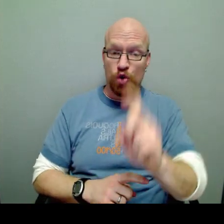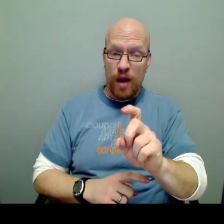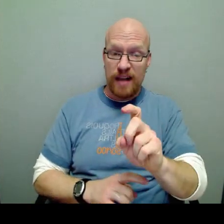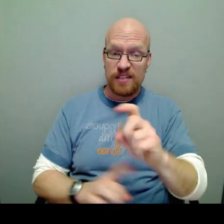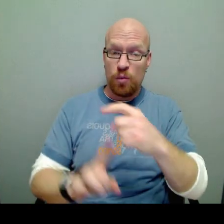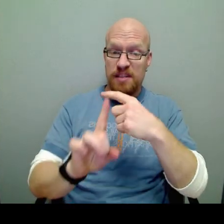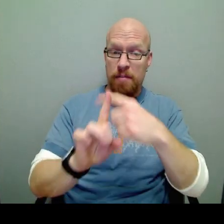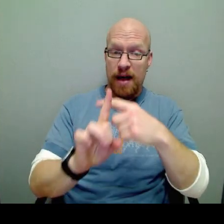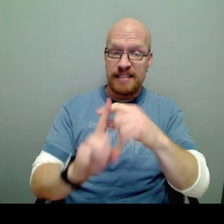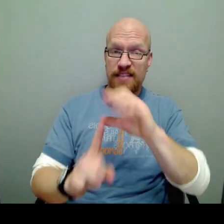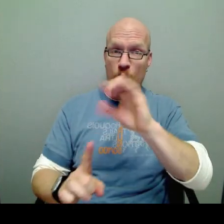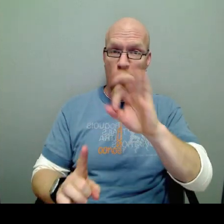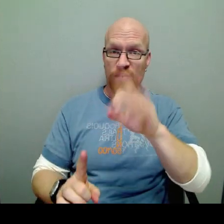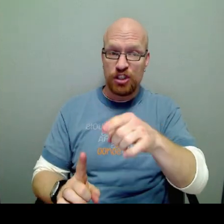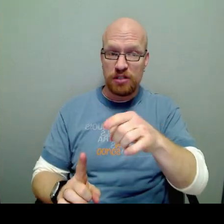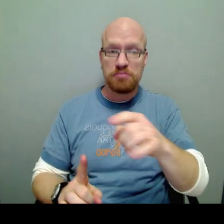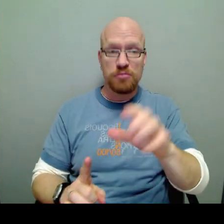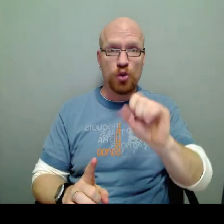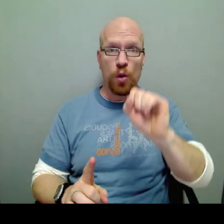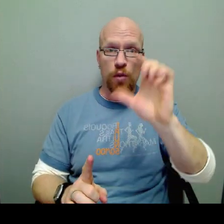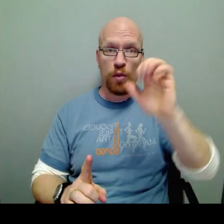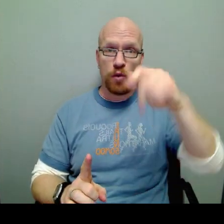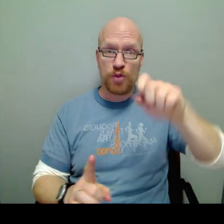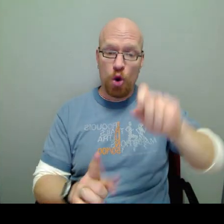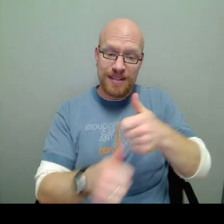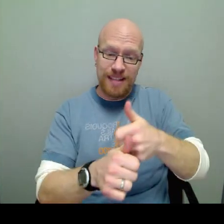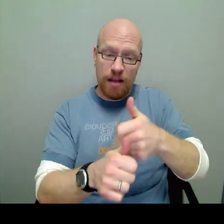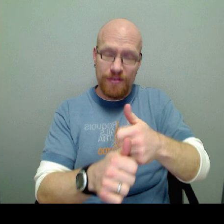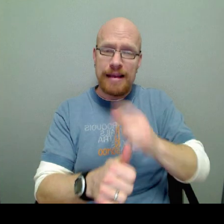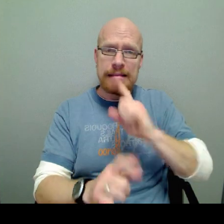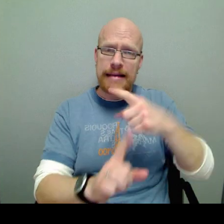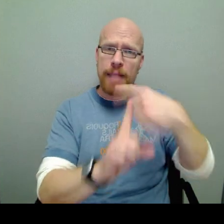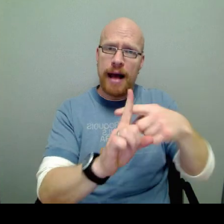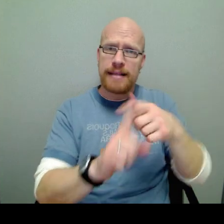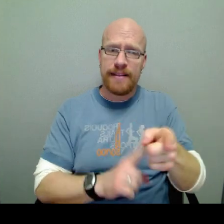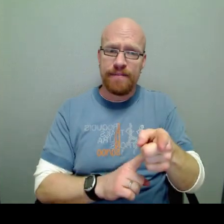2X was a positive coefficient, so the slope itself is positive.